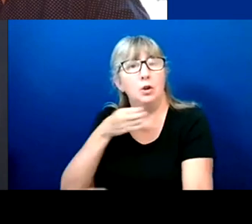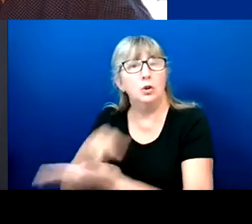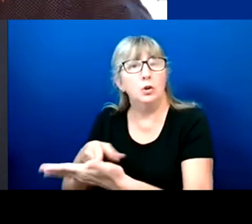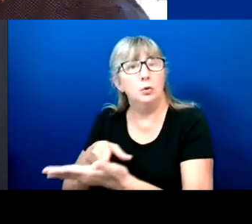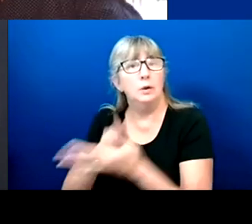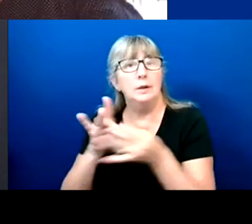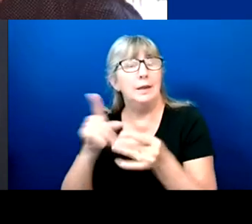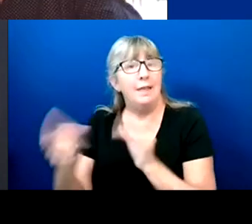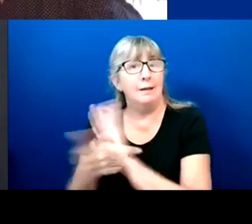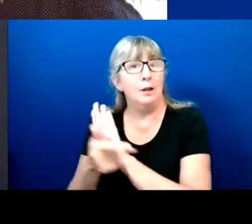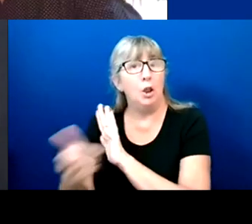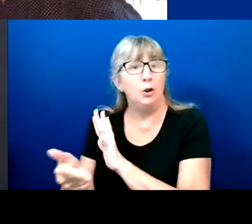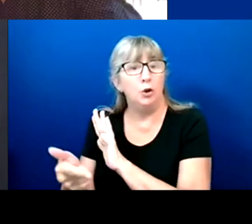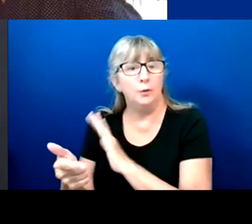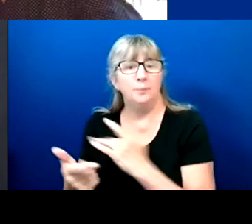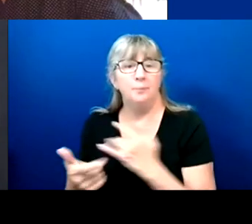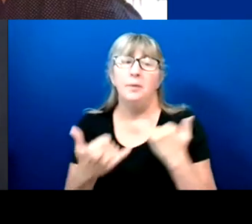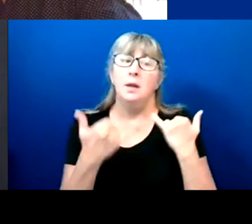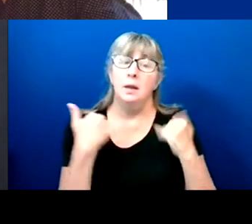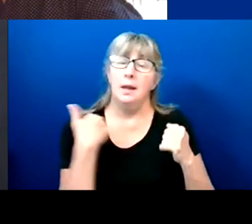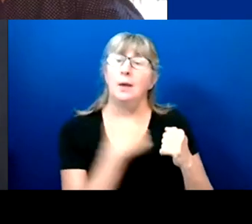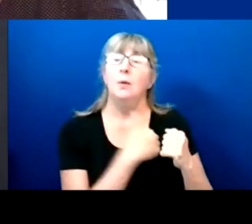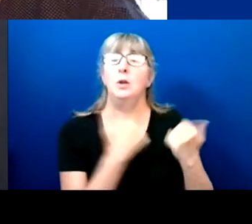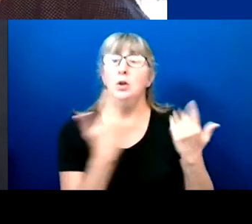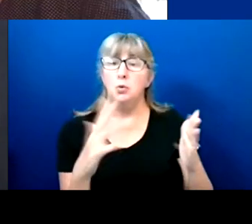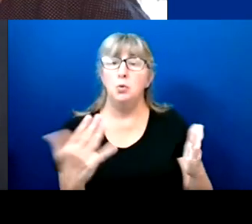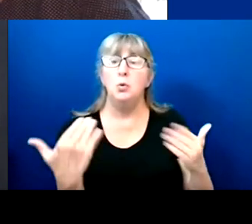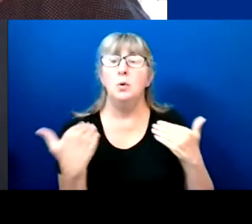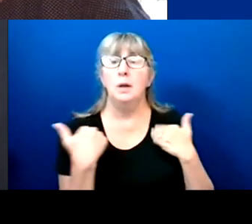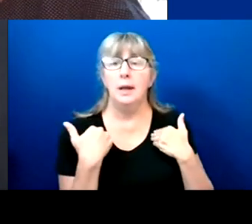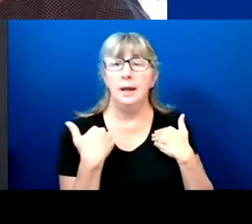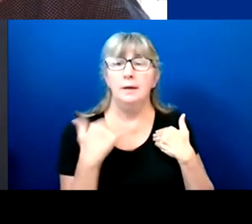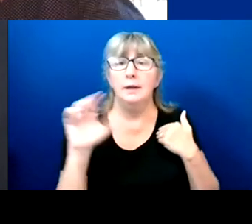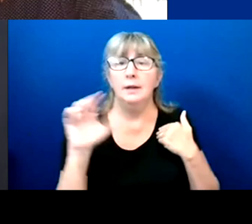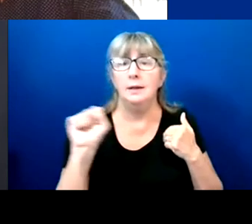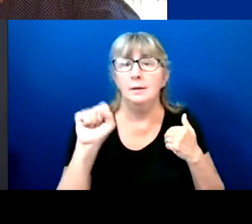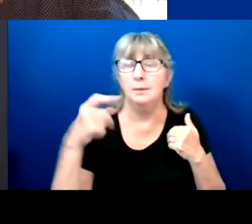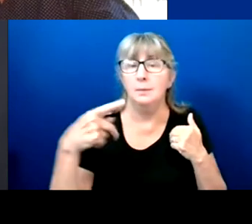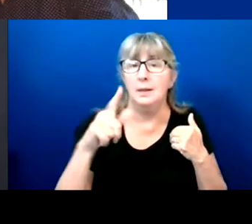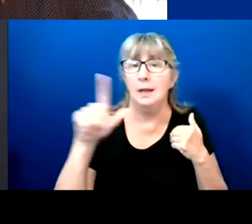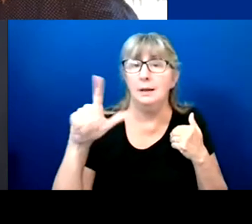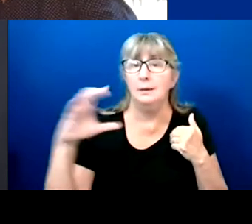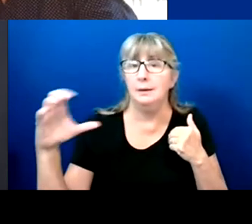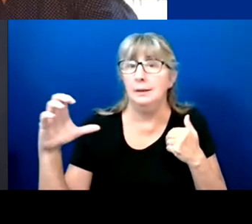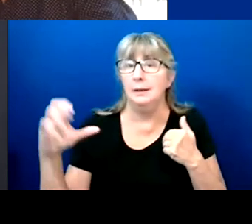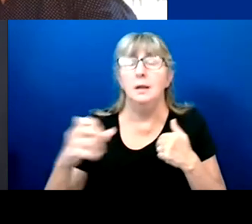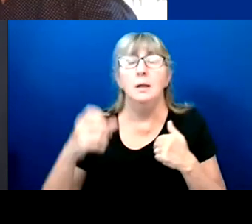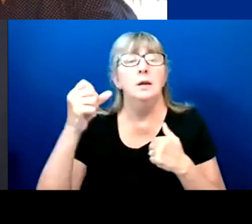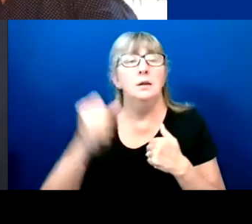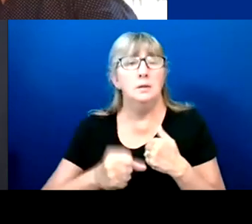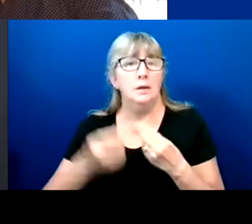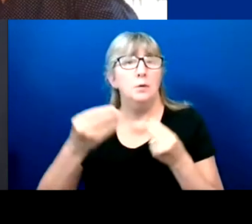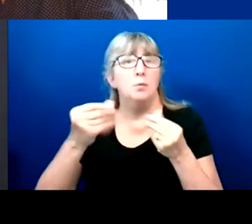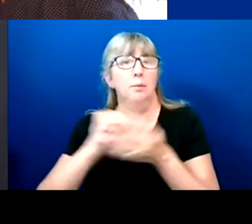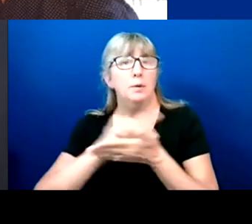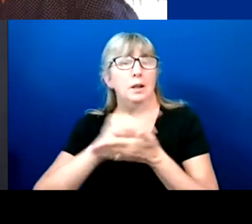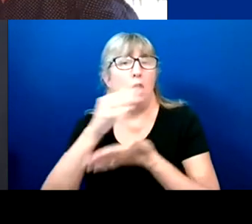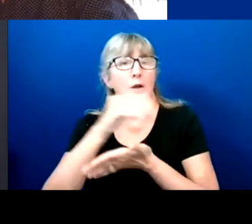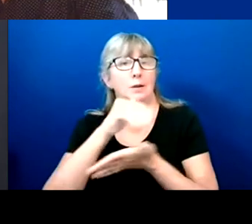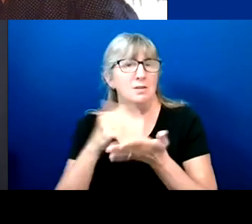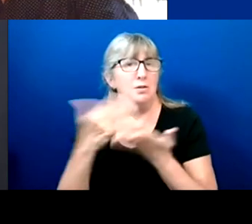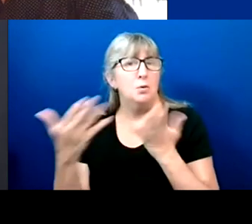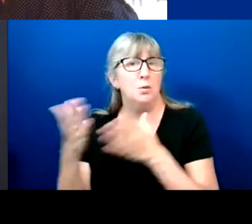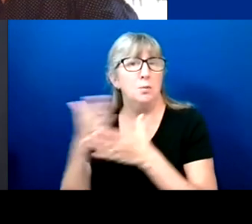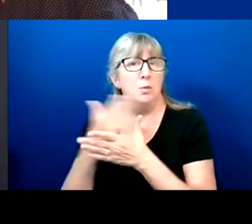And we have center for poverty center and we're partnered with them.